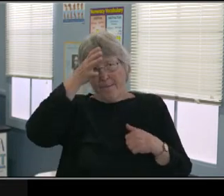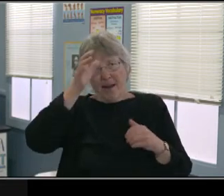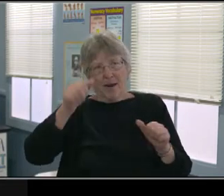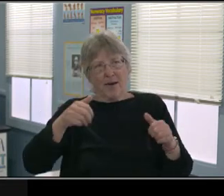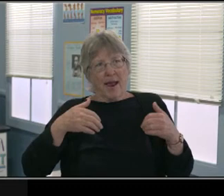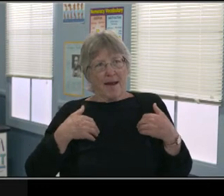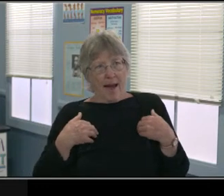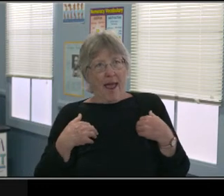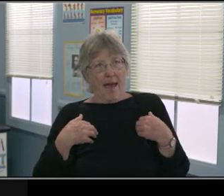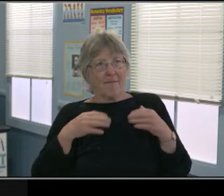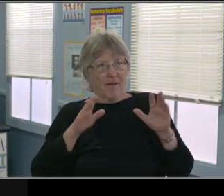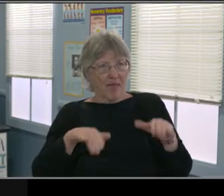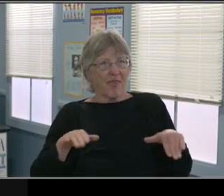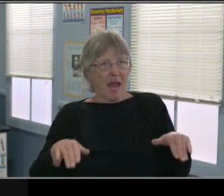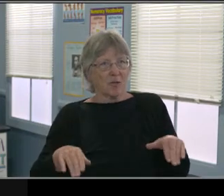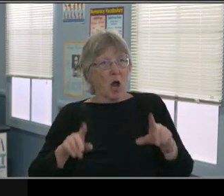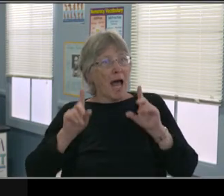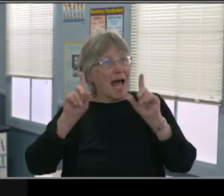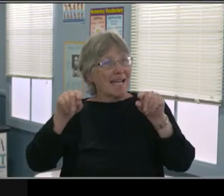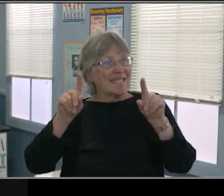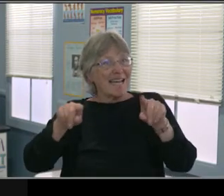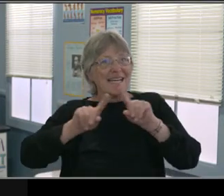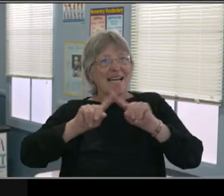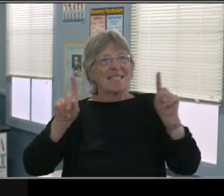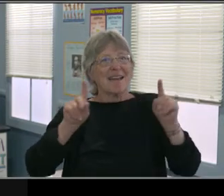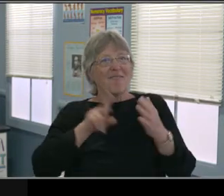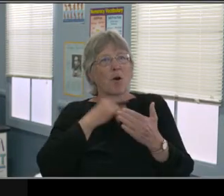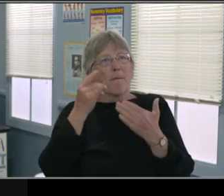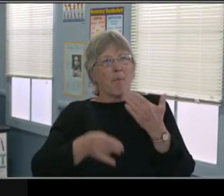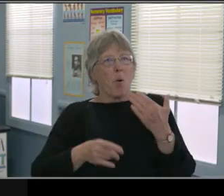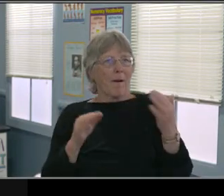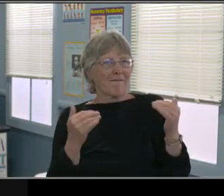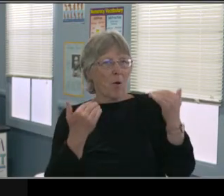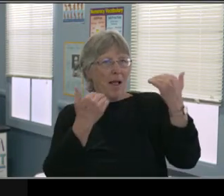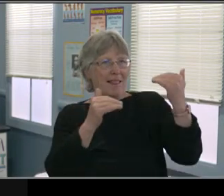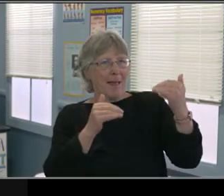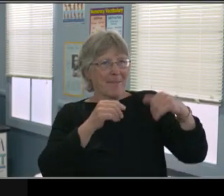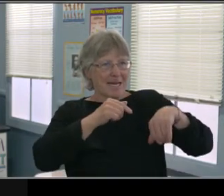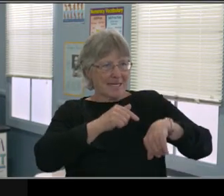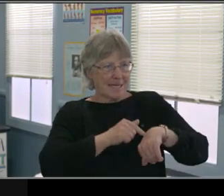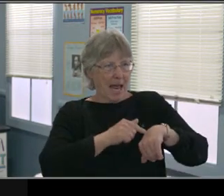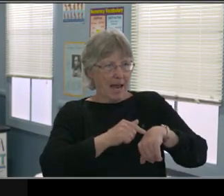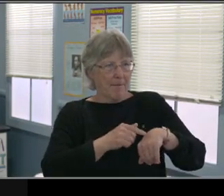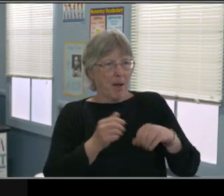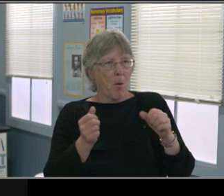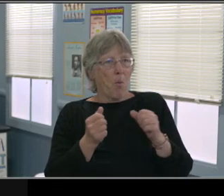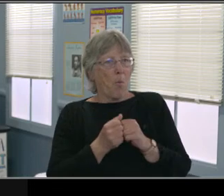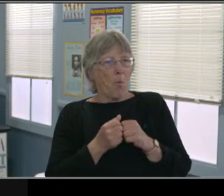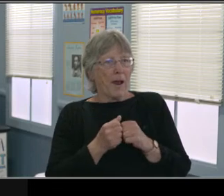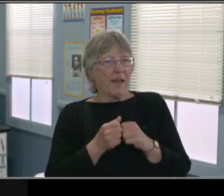So again FAPE, it was this class law requires for schools to follow obviously